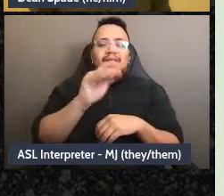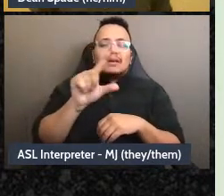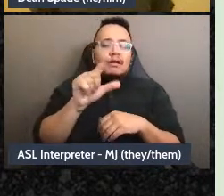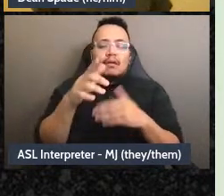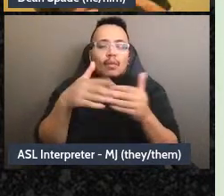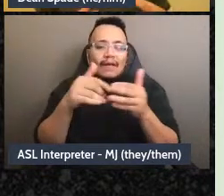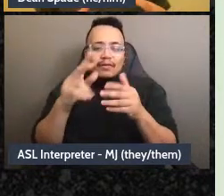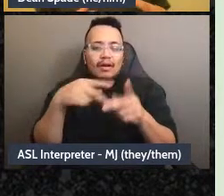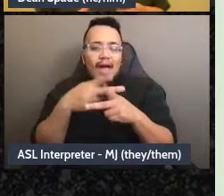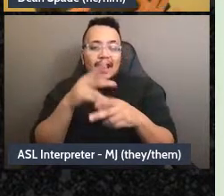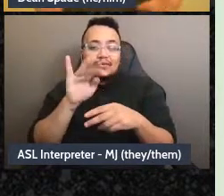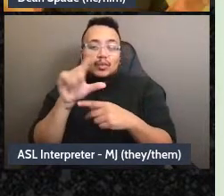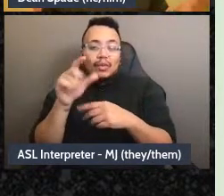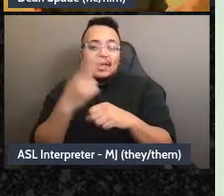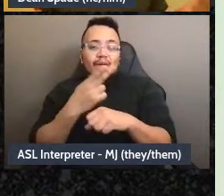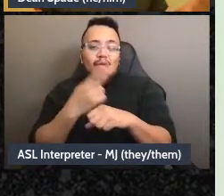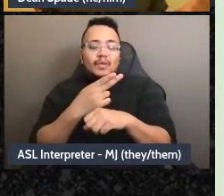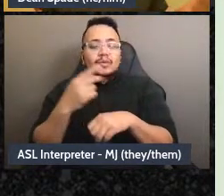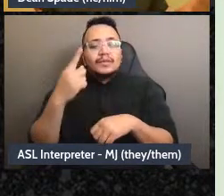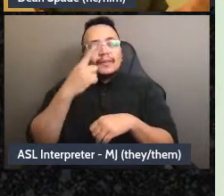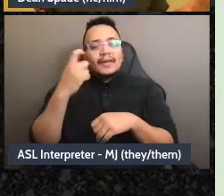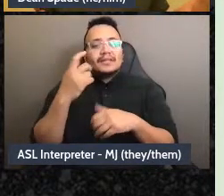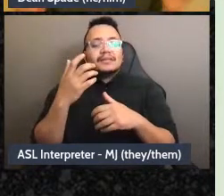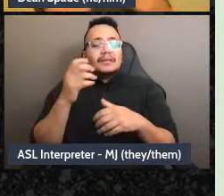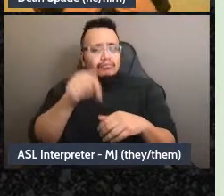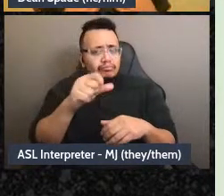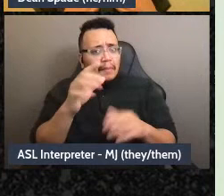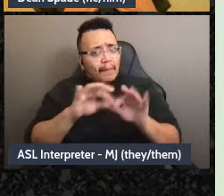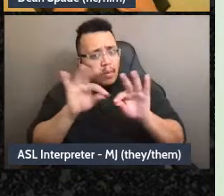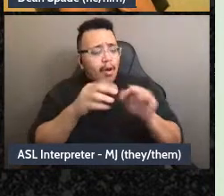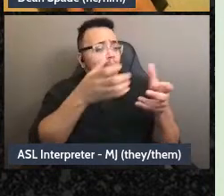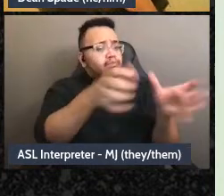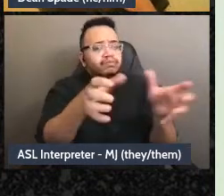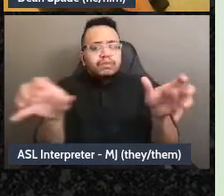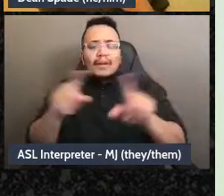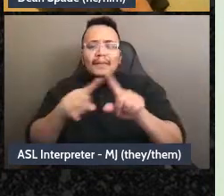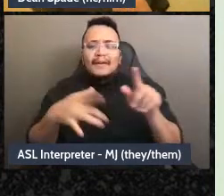you don't want the teams to become so siloed that people don't know what's going on in